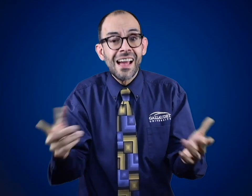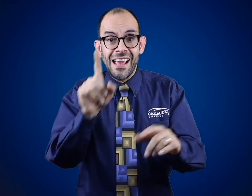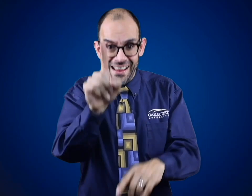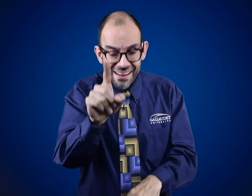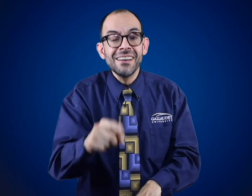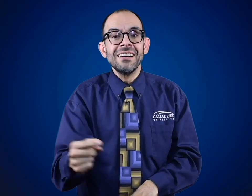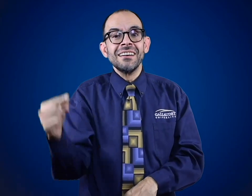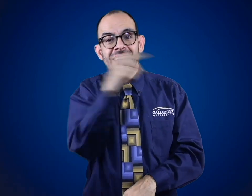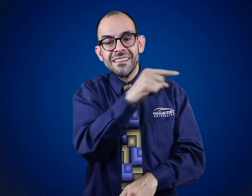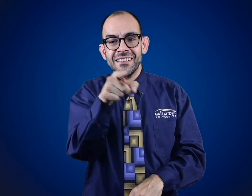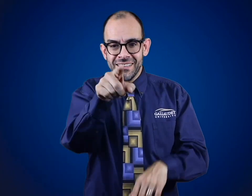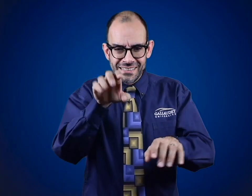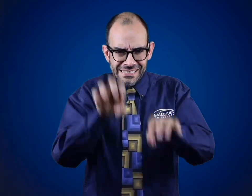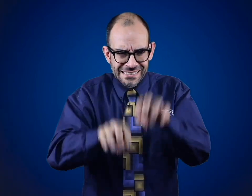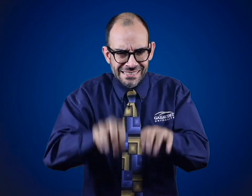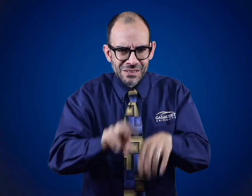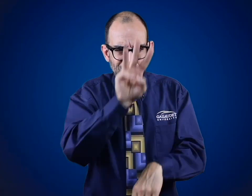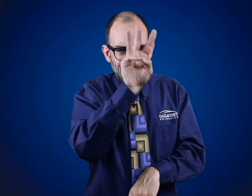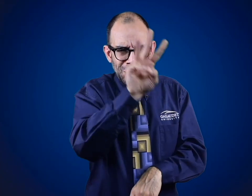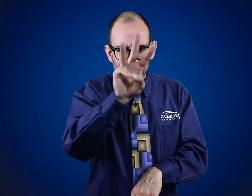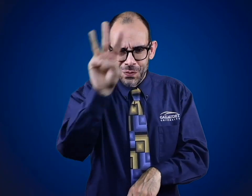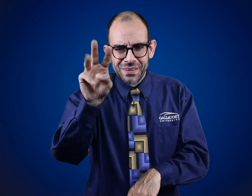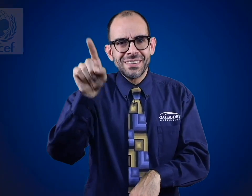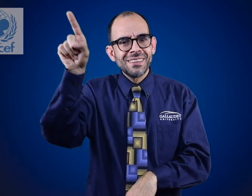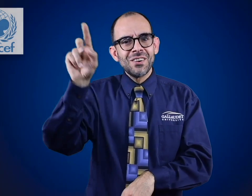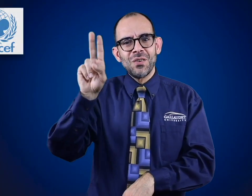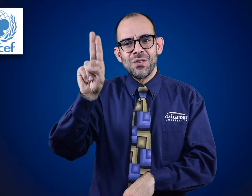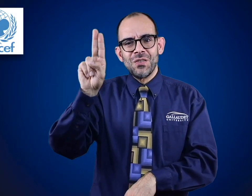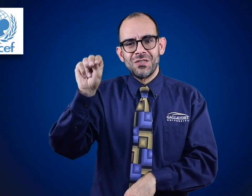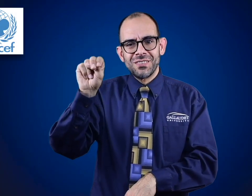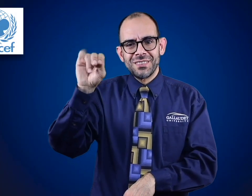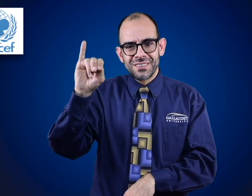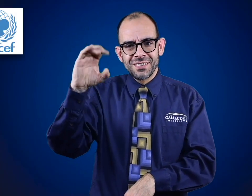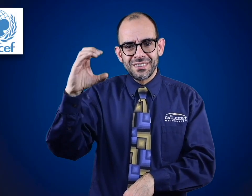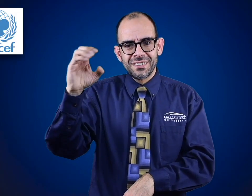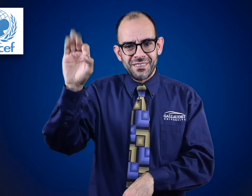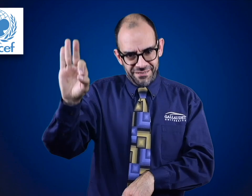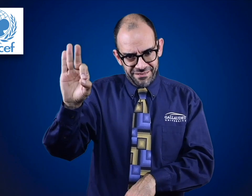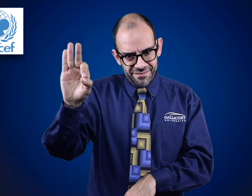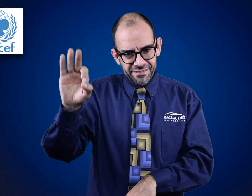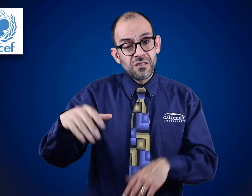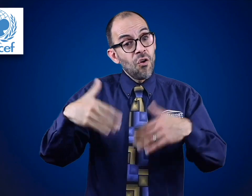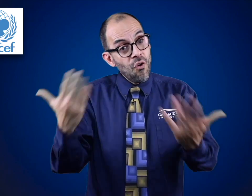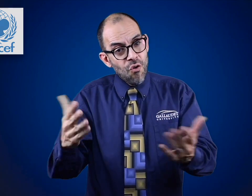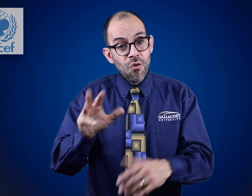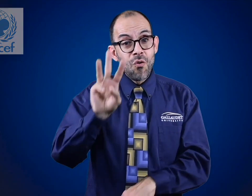outbreak, you can go online and visit the UNICEF website or